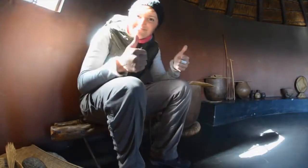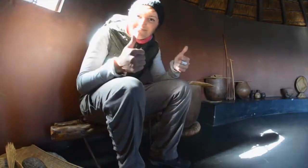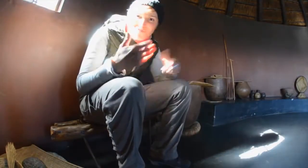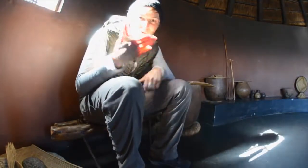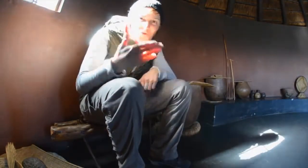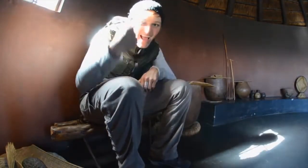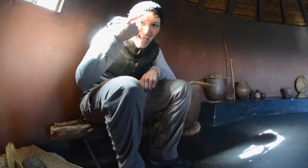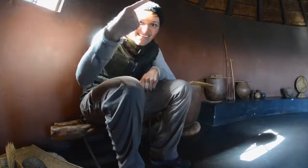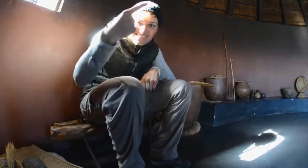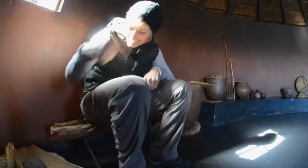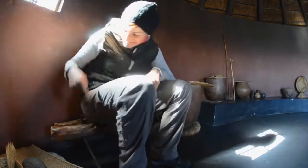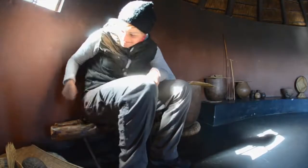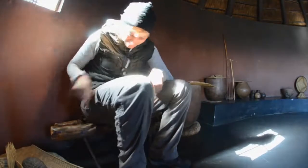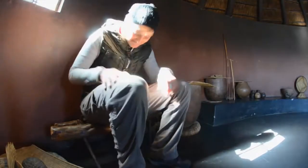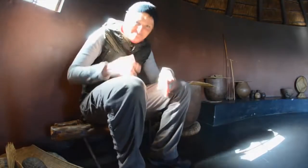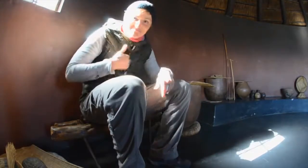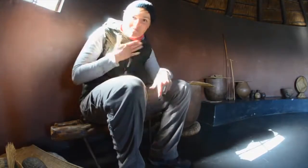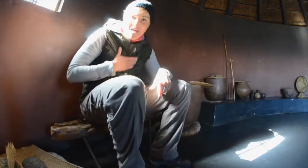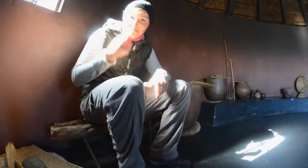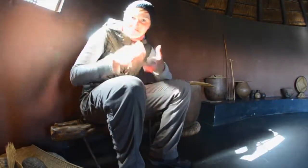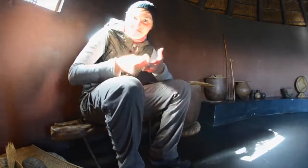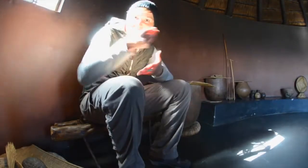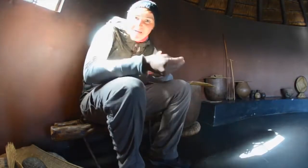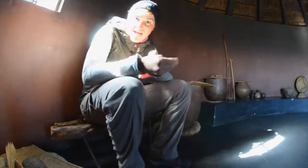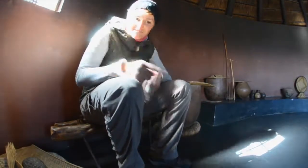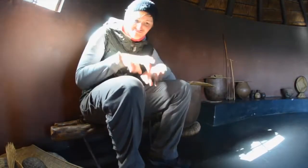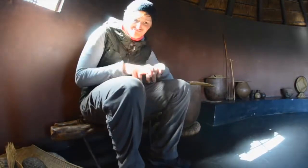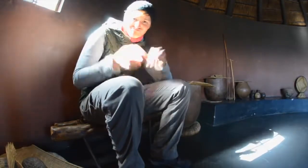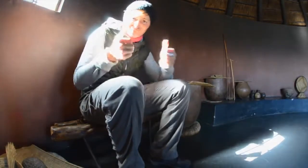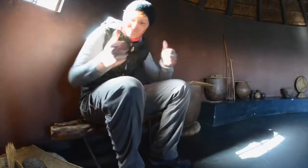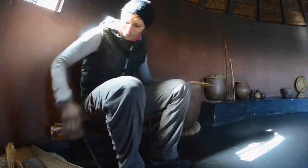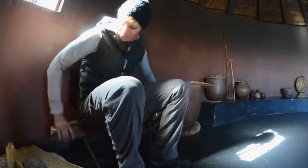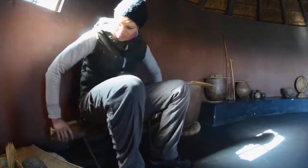What a good idea! I want to buy one.